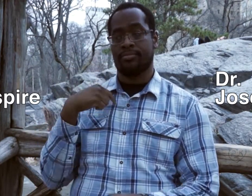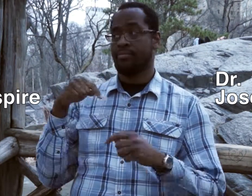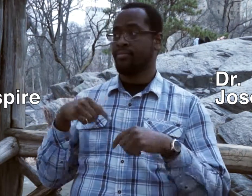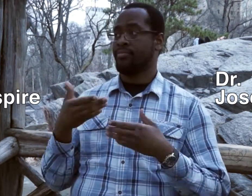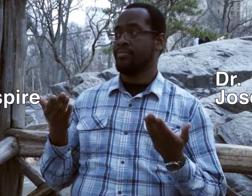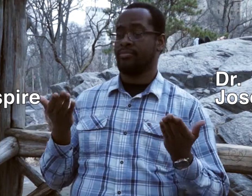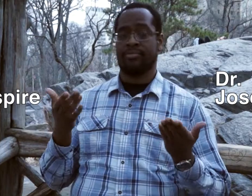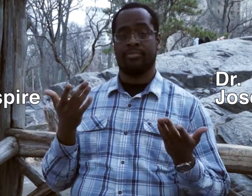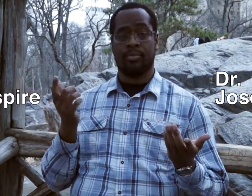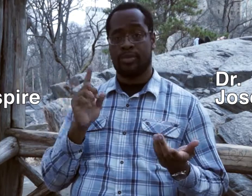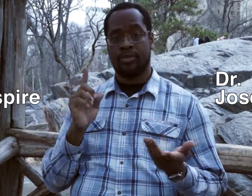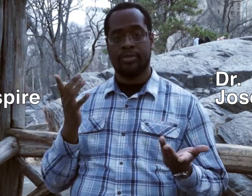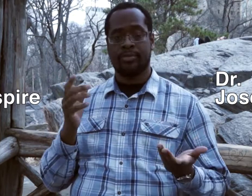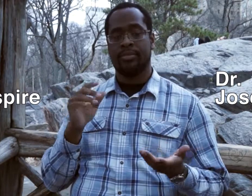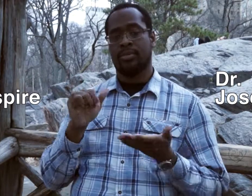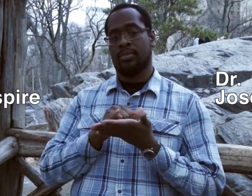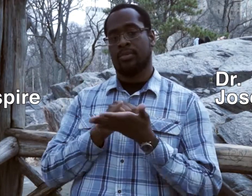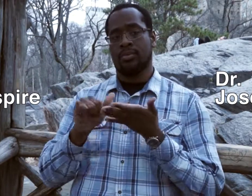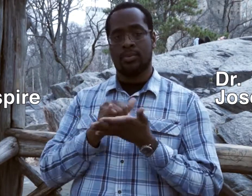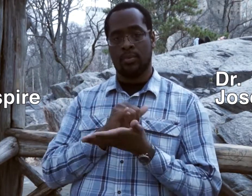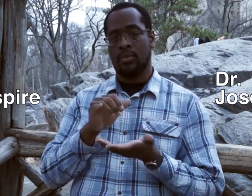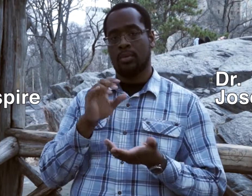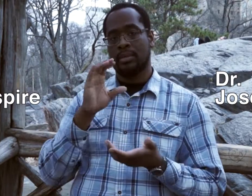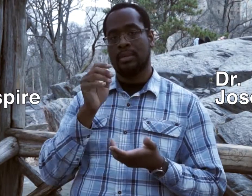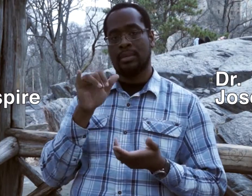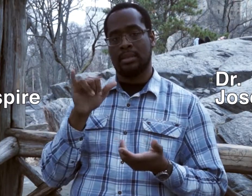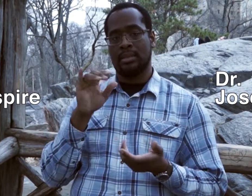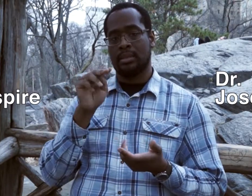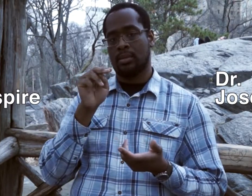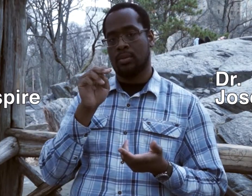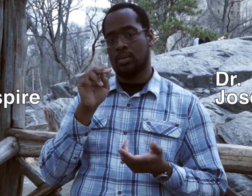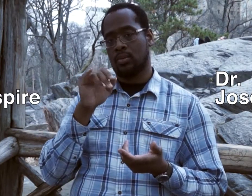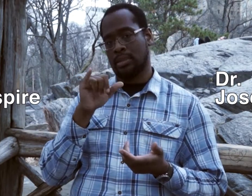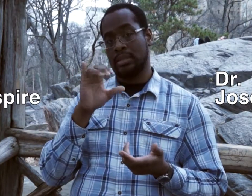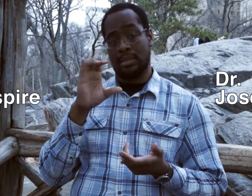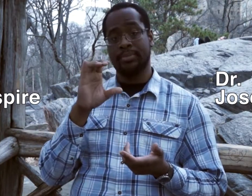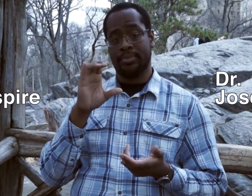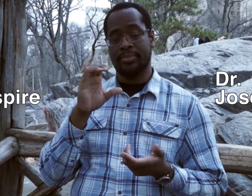I am here in New York City,